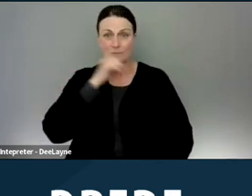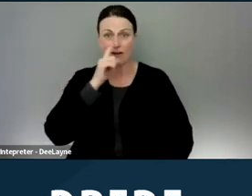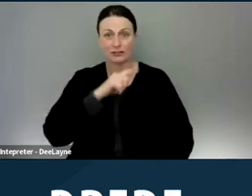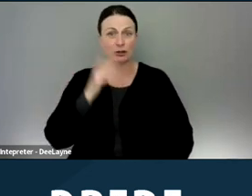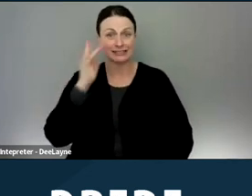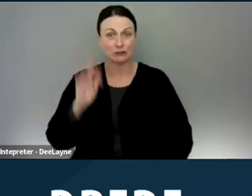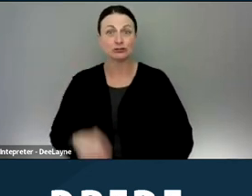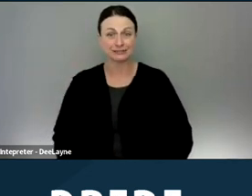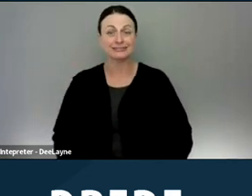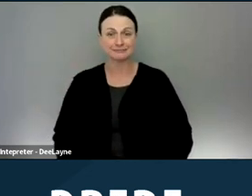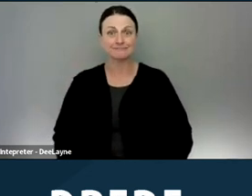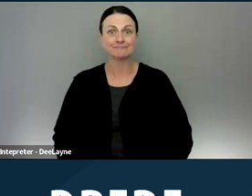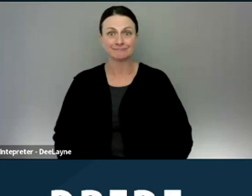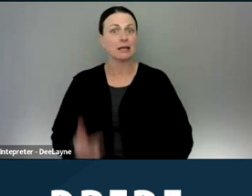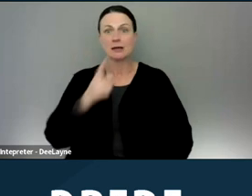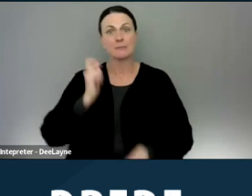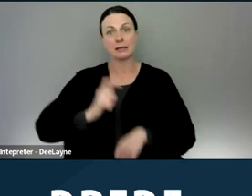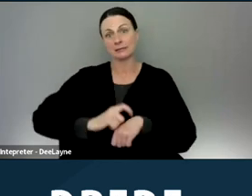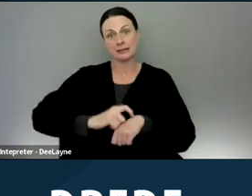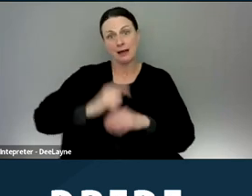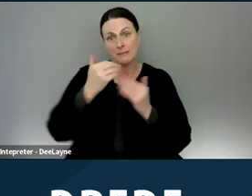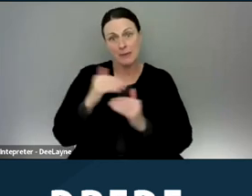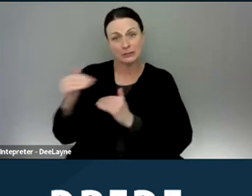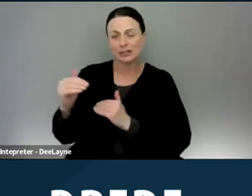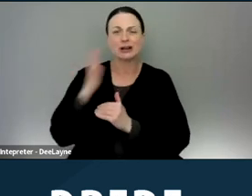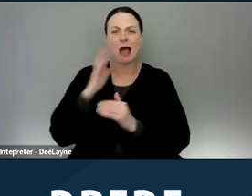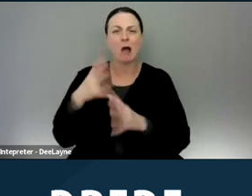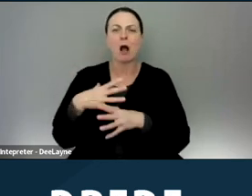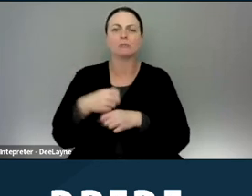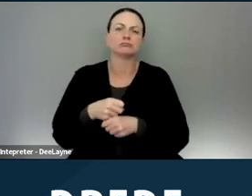It is because of the time limitation, and I'll just kind of summarize here,